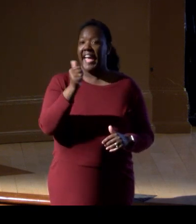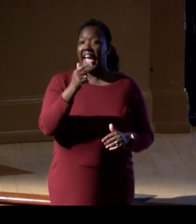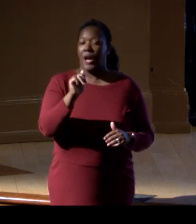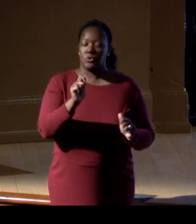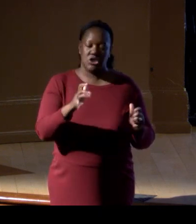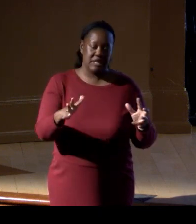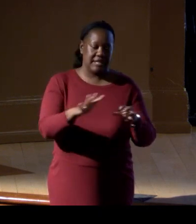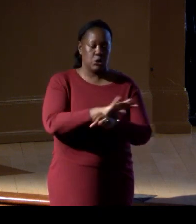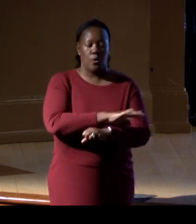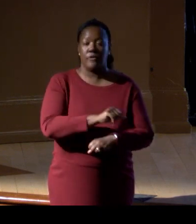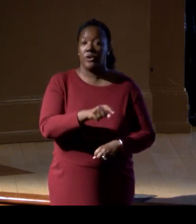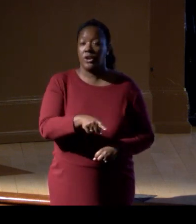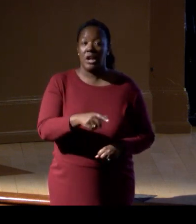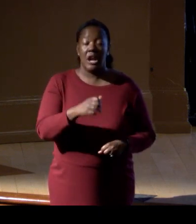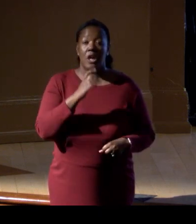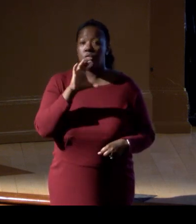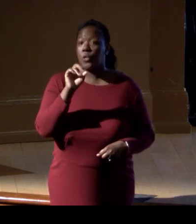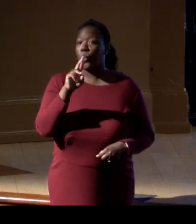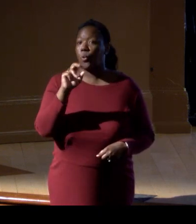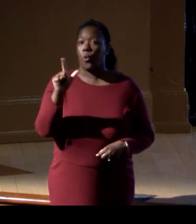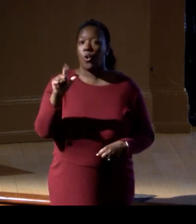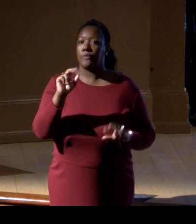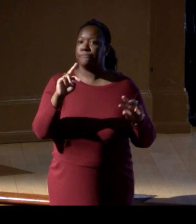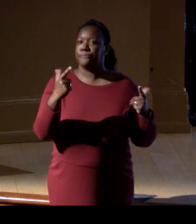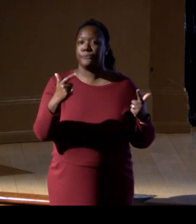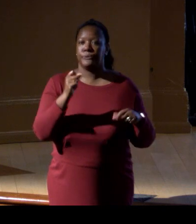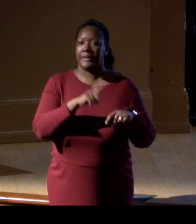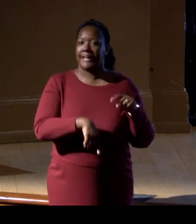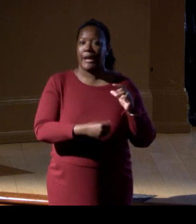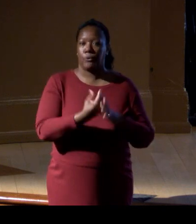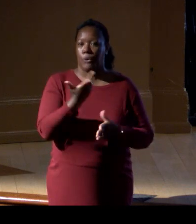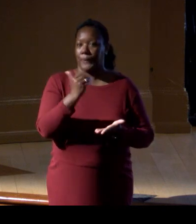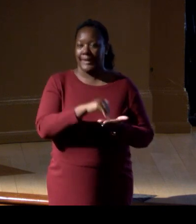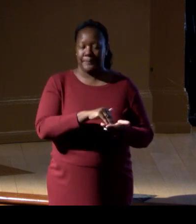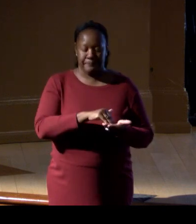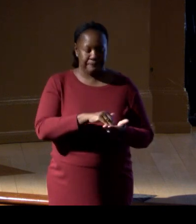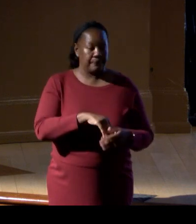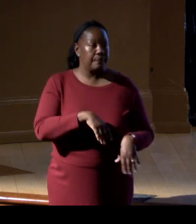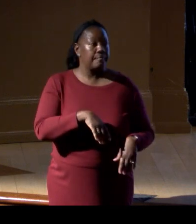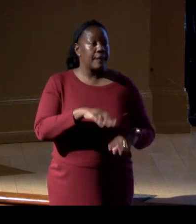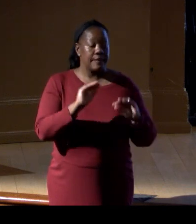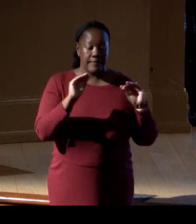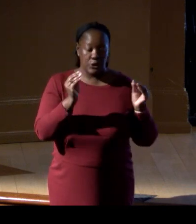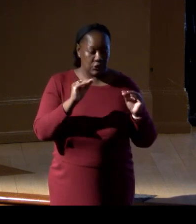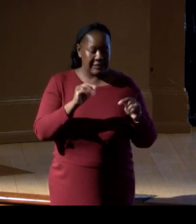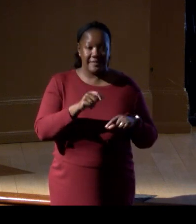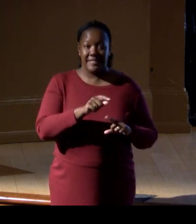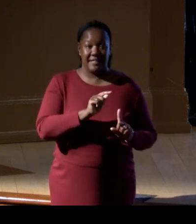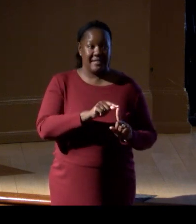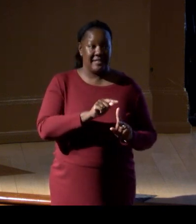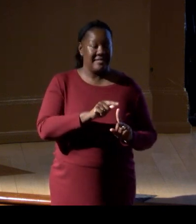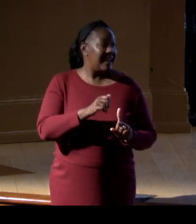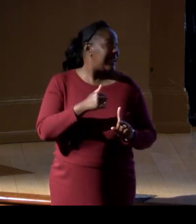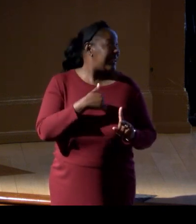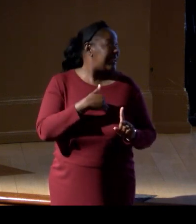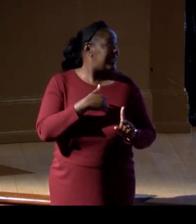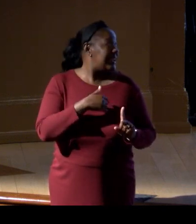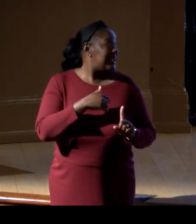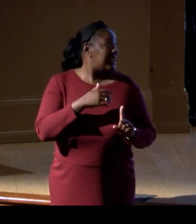there is no chance for the corals to come back. In this place, there is not a single alga that is bigger than this, right, because you have this continuous pressure.